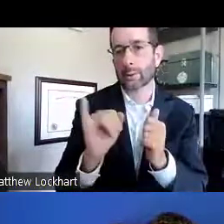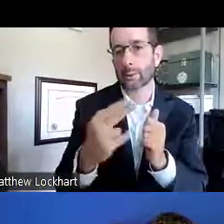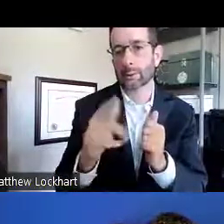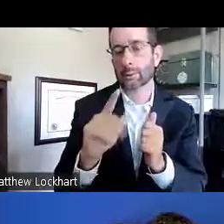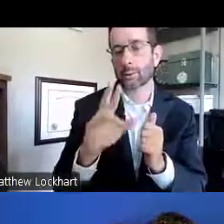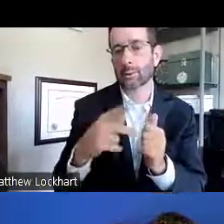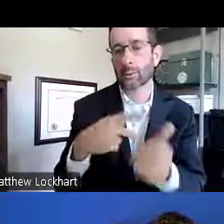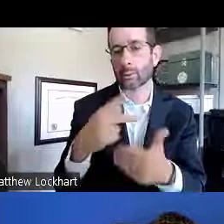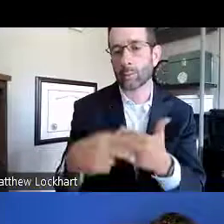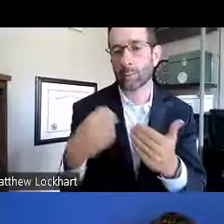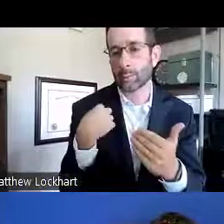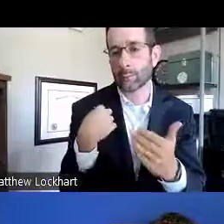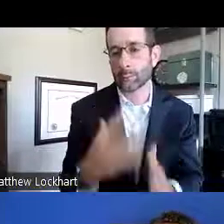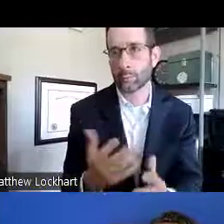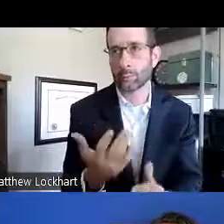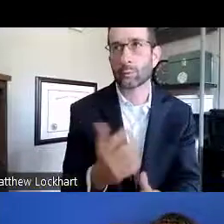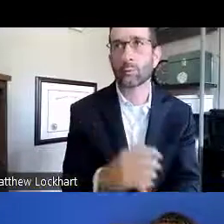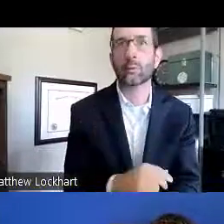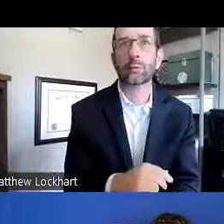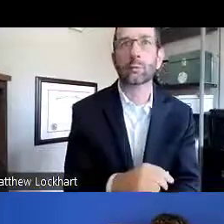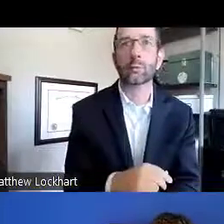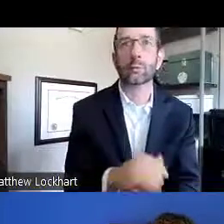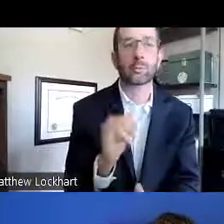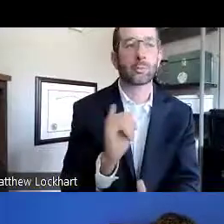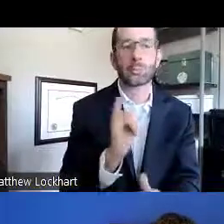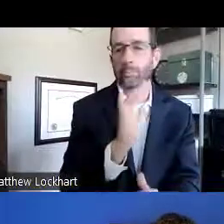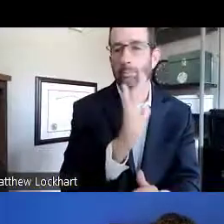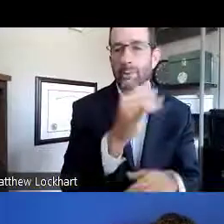for each NIH LRP program officer.